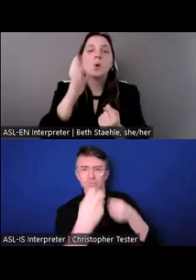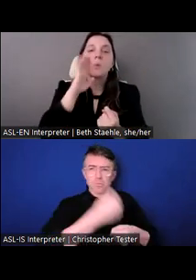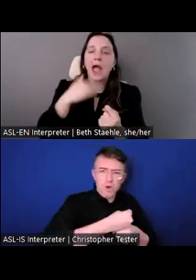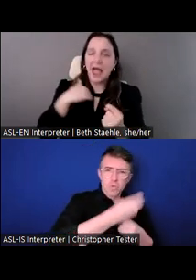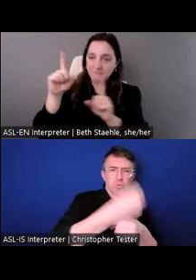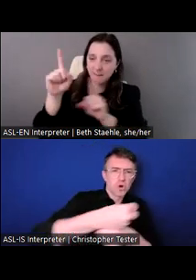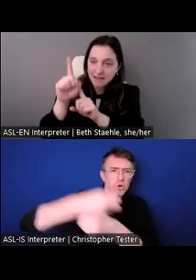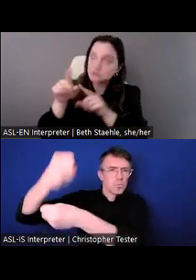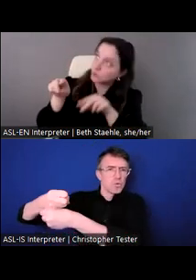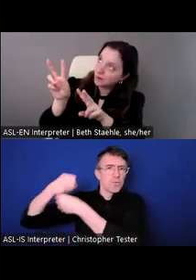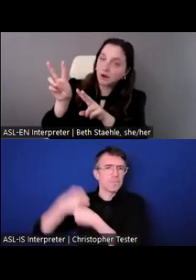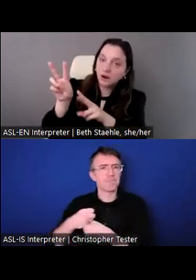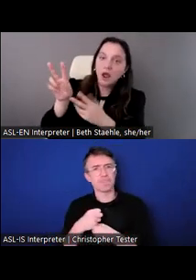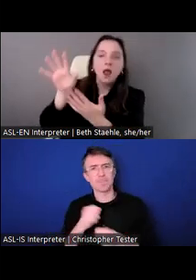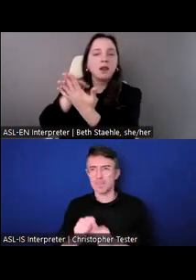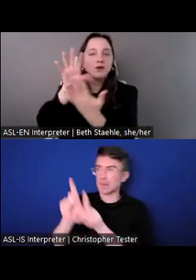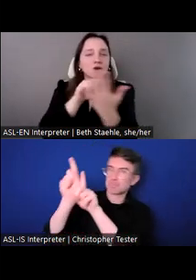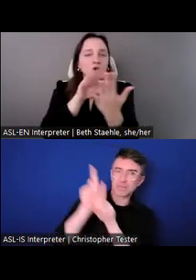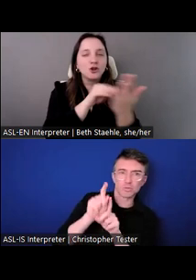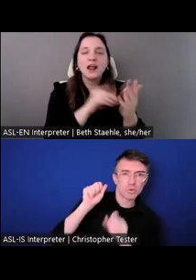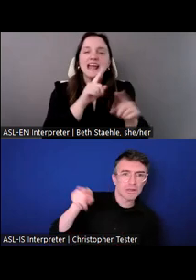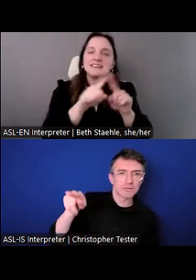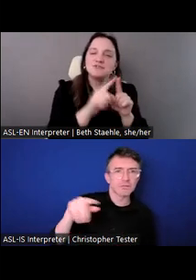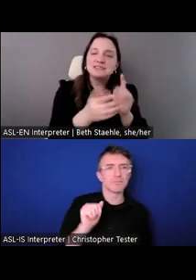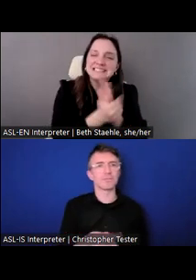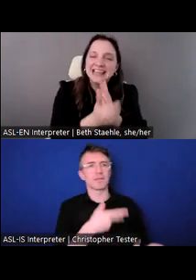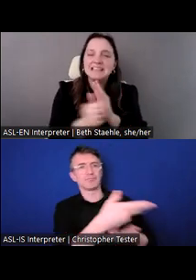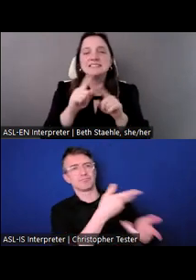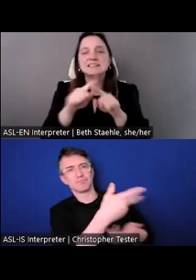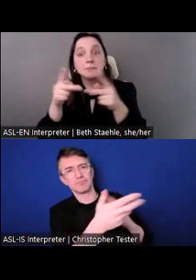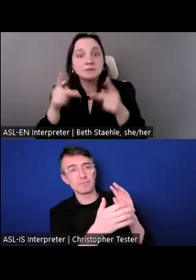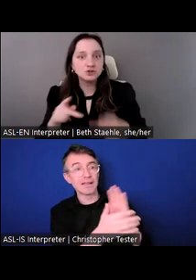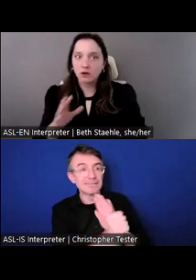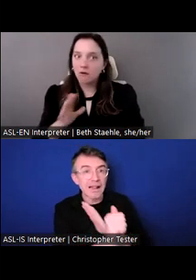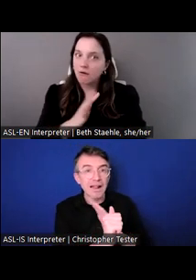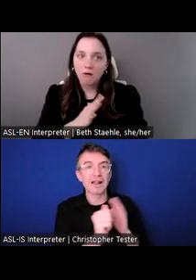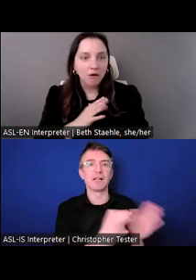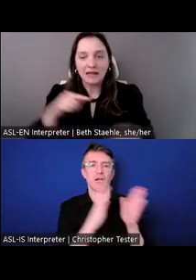They get a kaleidoscope view of CIEE.